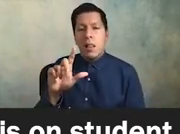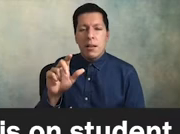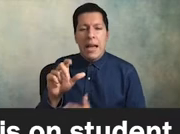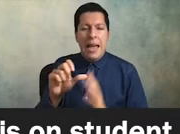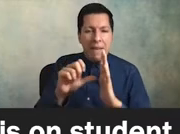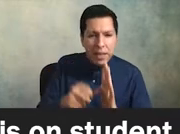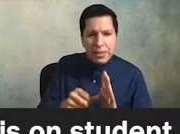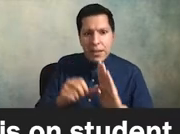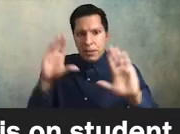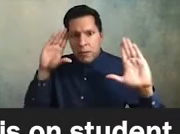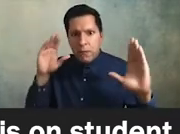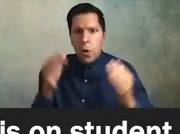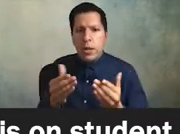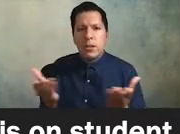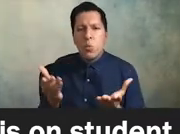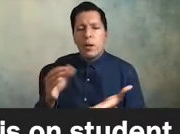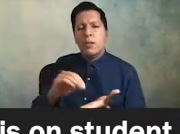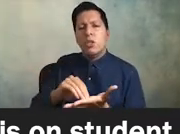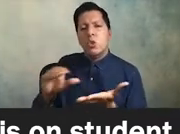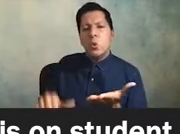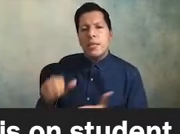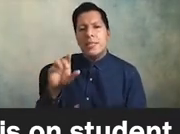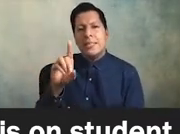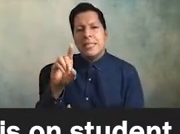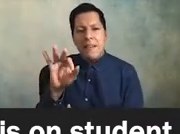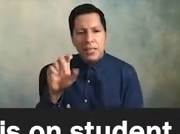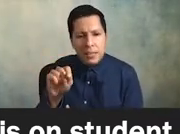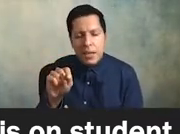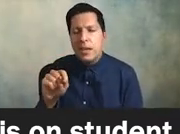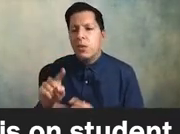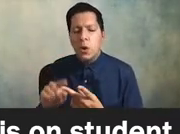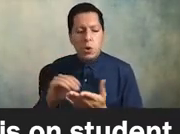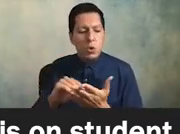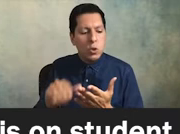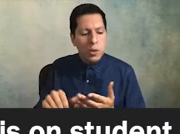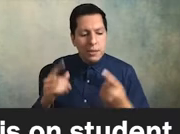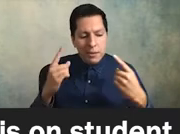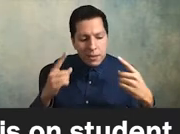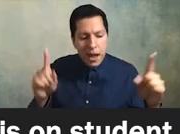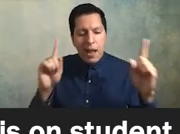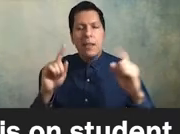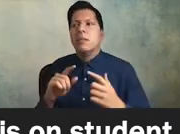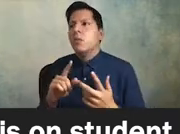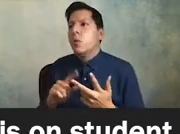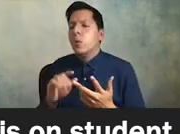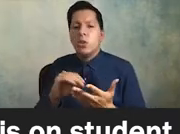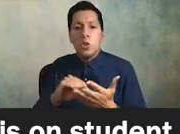on student deficits on student talent or the lack thereof on student engagement or the lack thereof